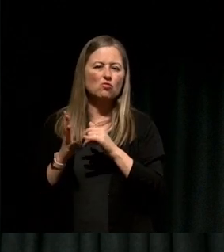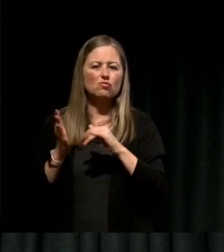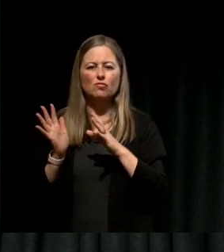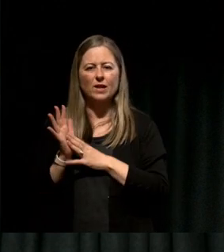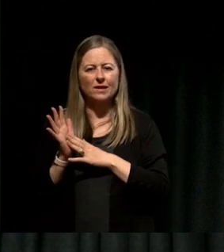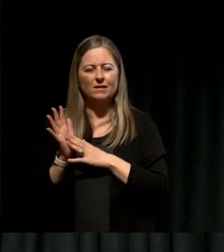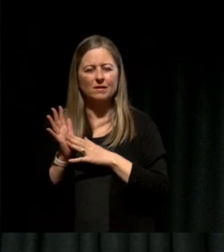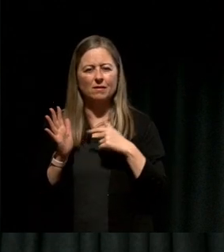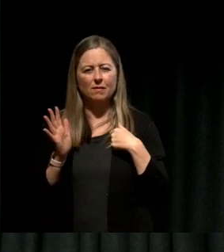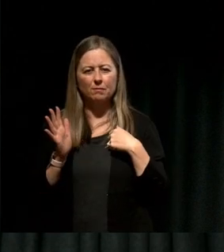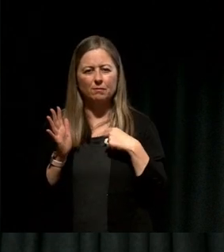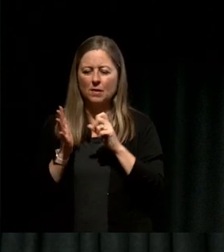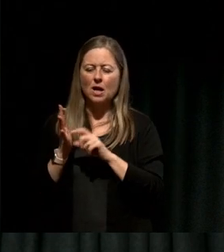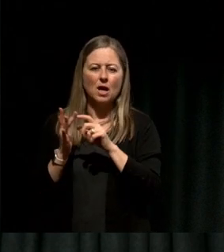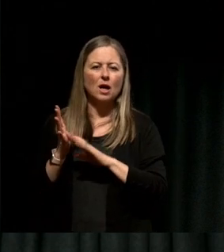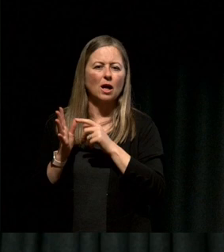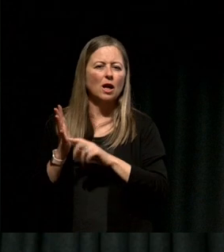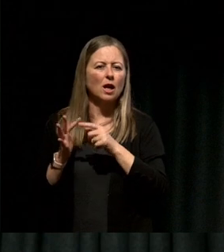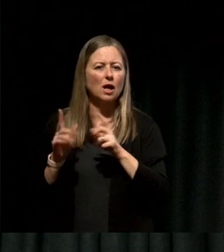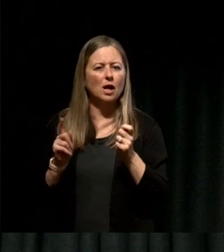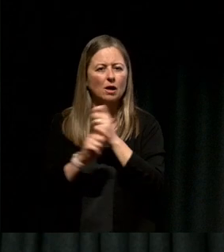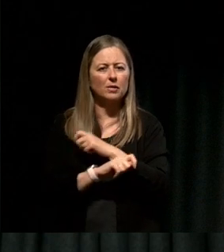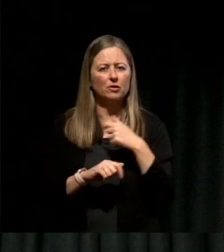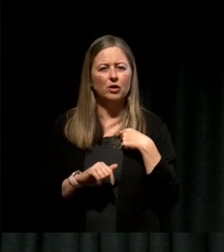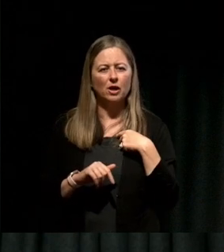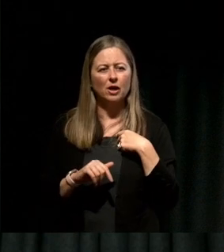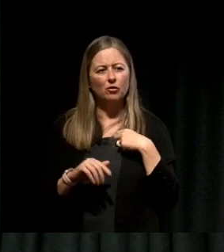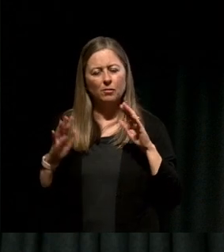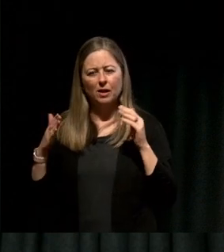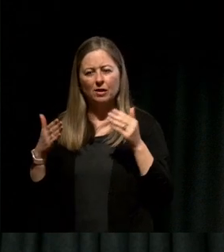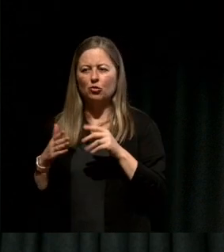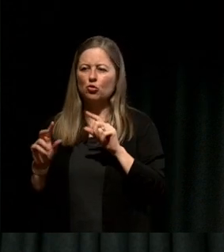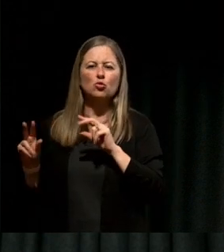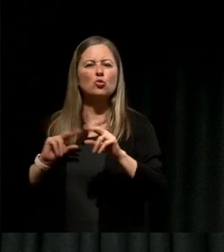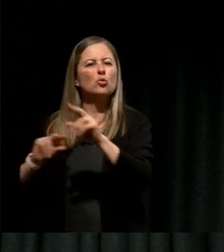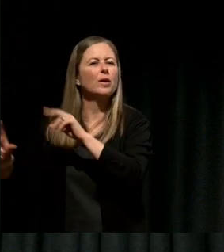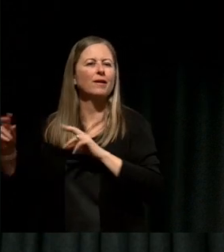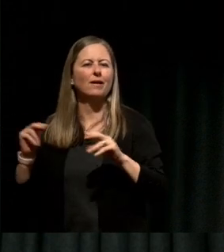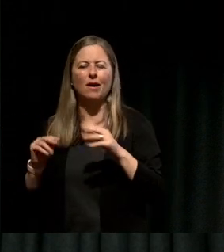I worked to introduce social media, Twitter had just started back then, introduce social